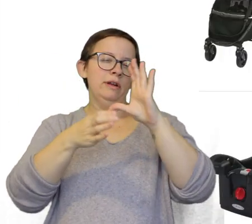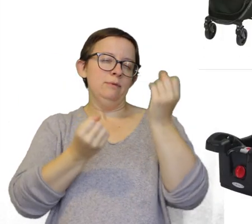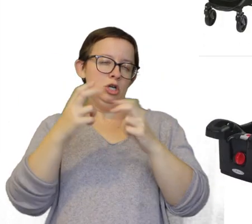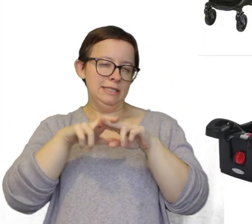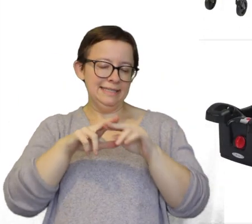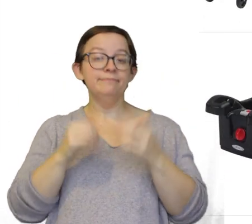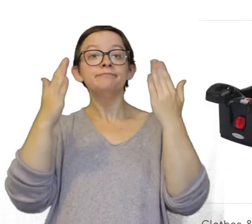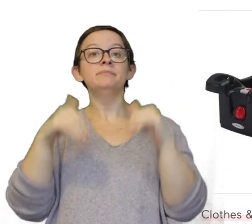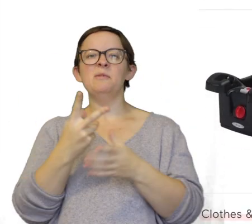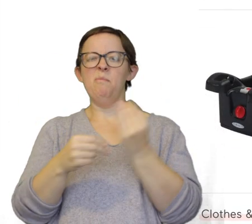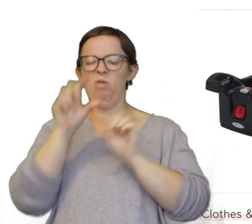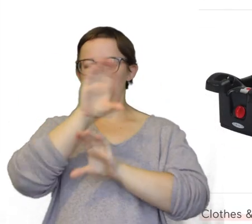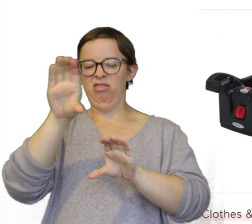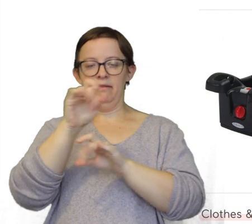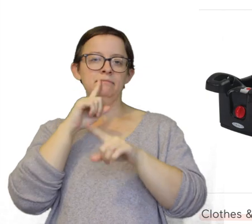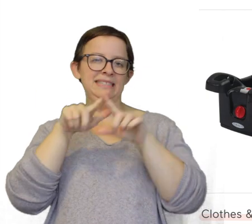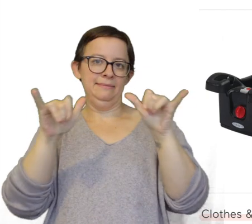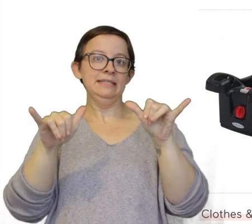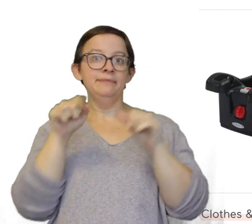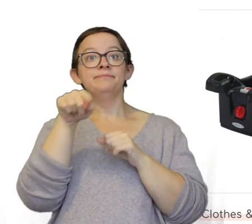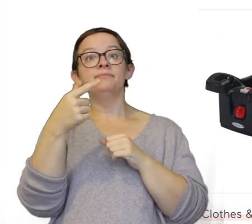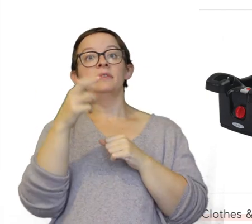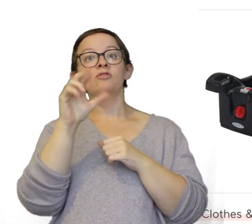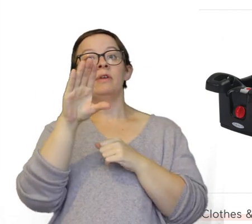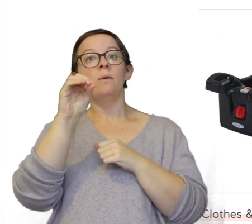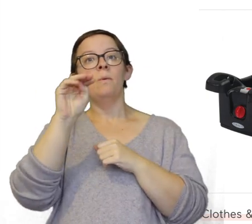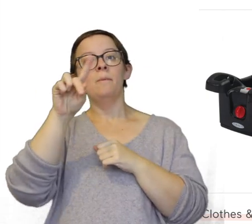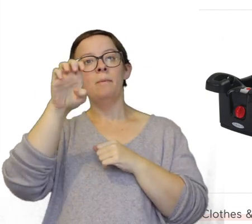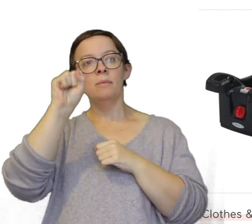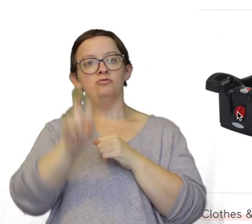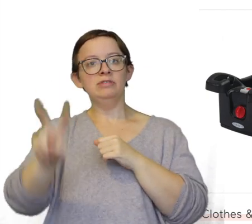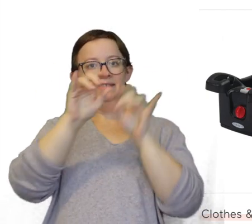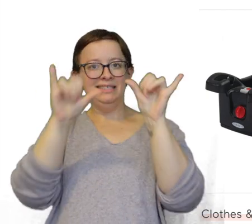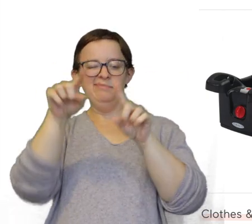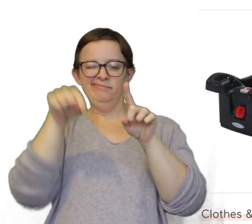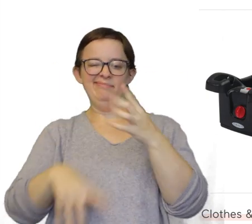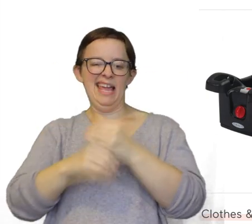Next I'm going to do both of these at once. This is the Graco Modes travel system and then here's just an extra base.